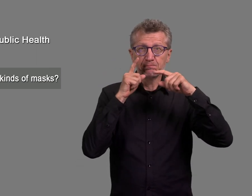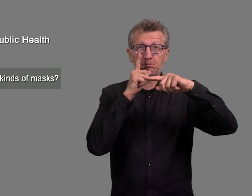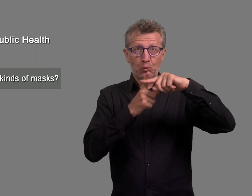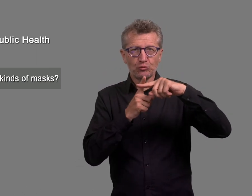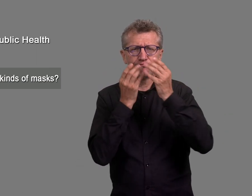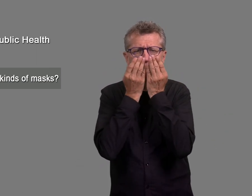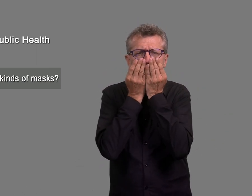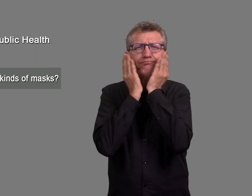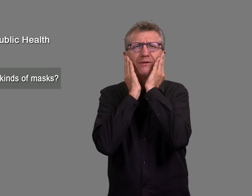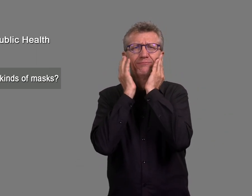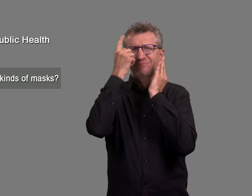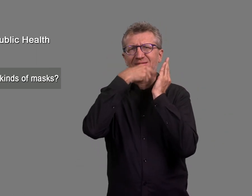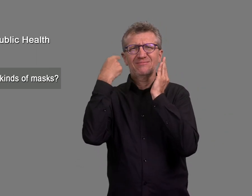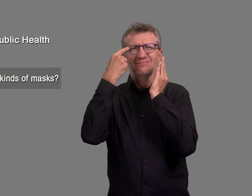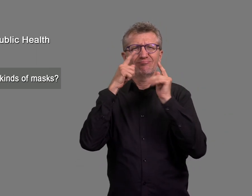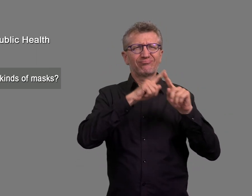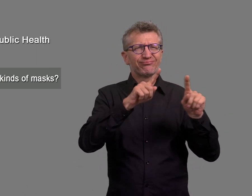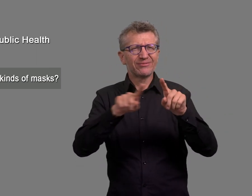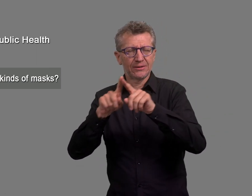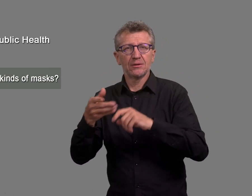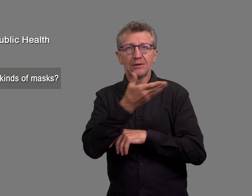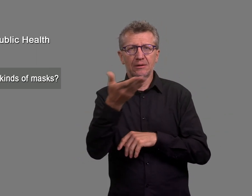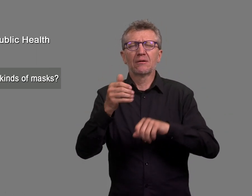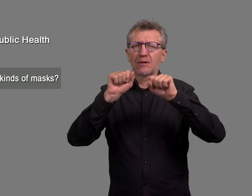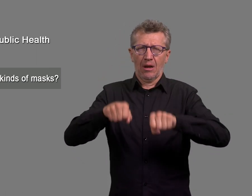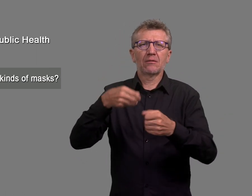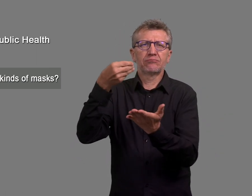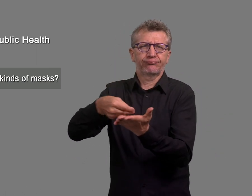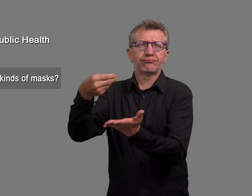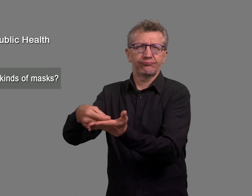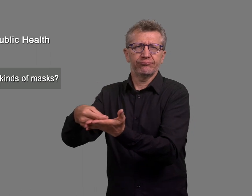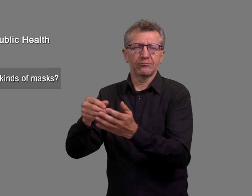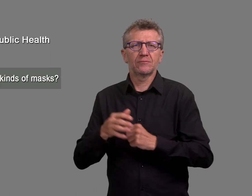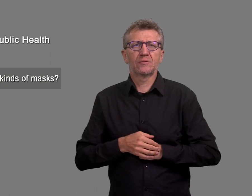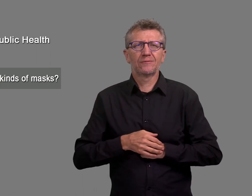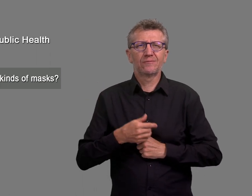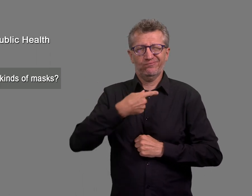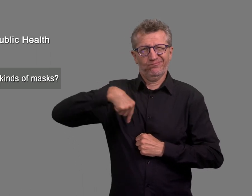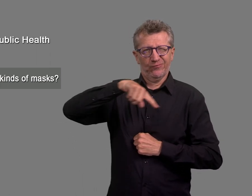There are different masks and face coverings you can buy.